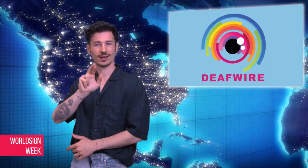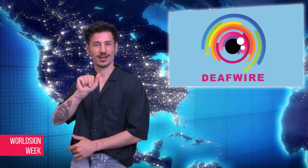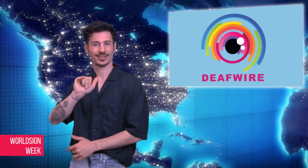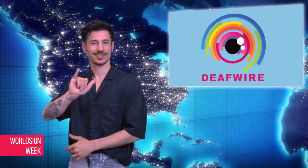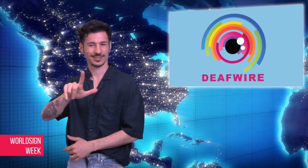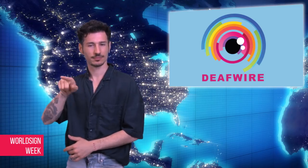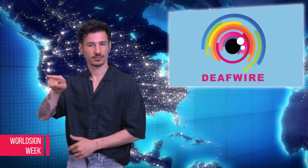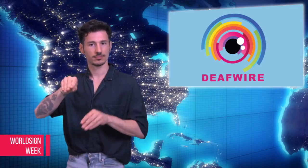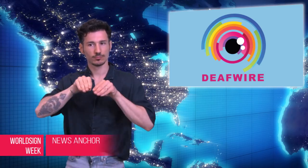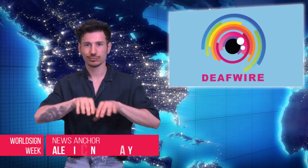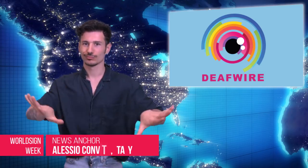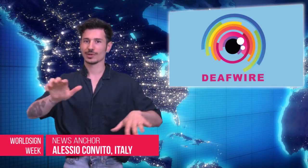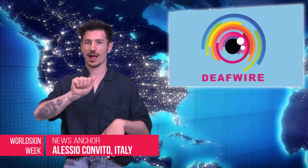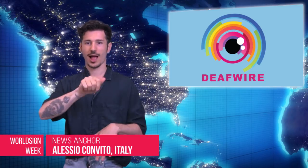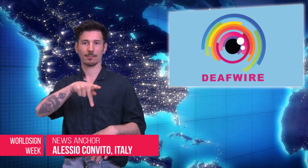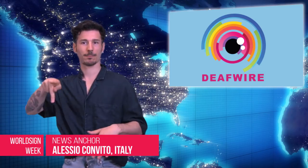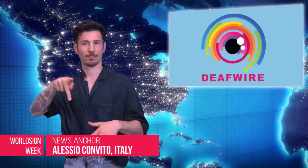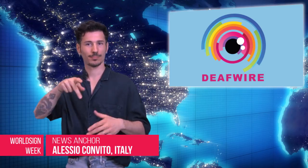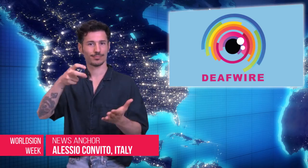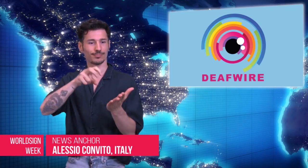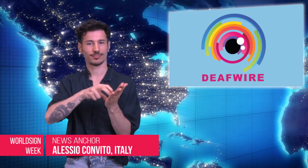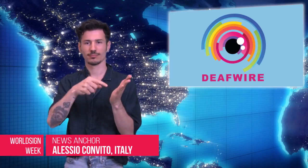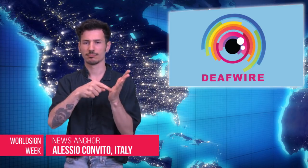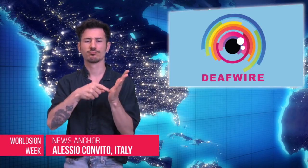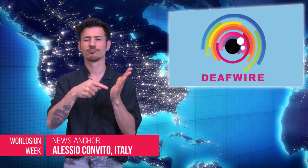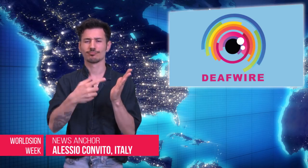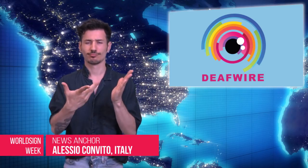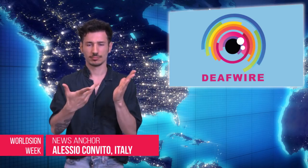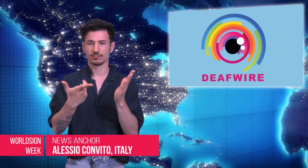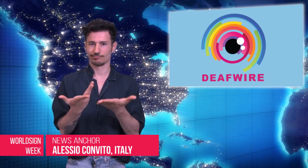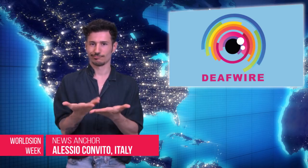industry, there is a new app by Scotrail that will